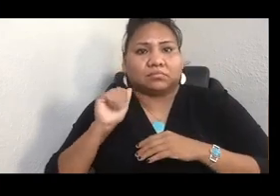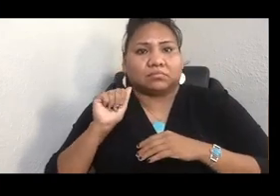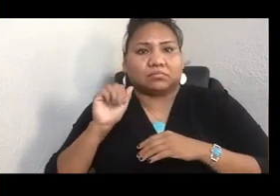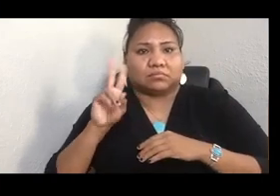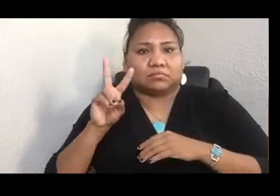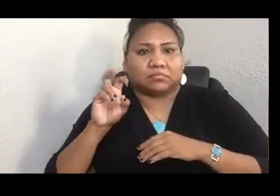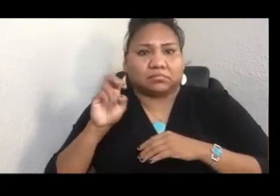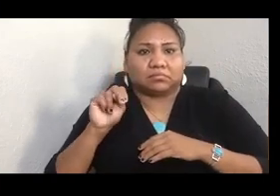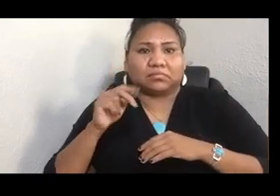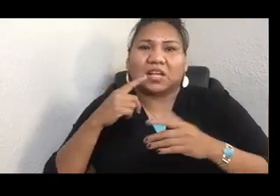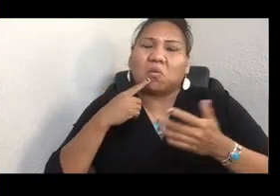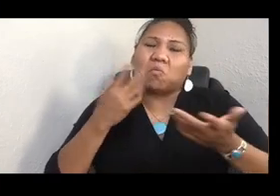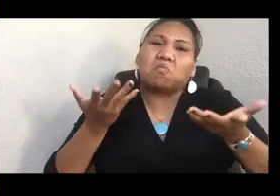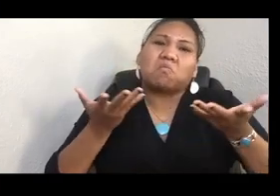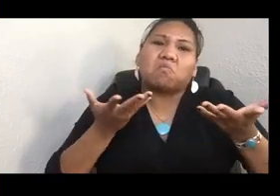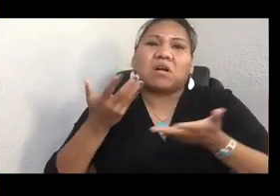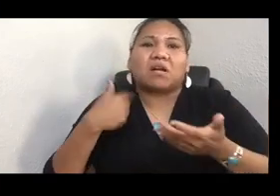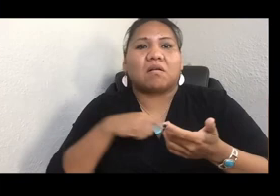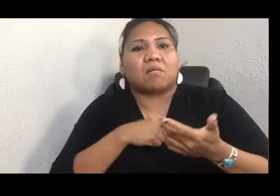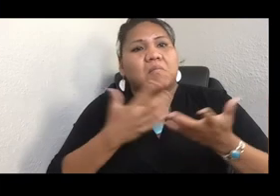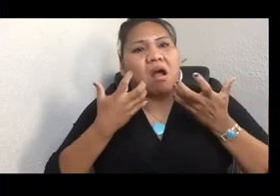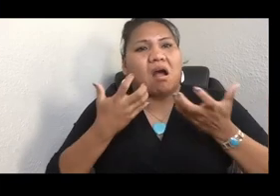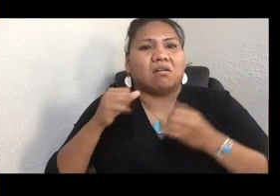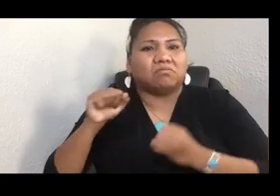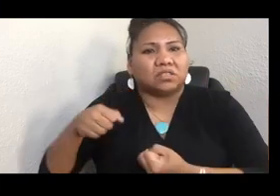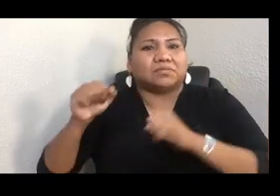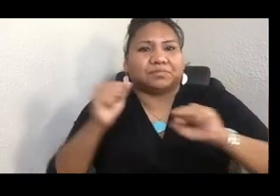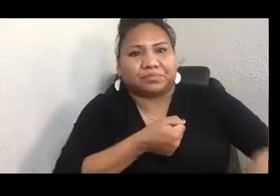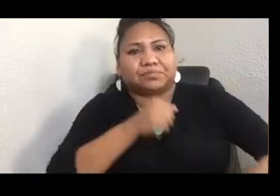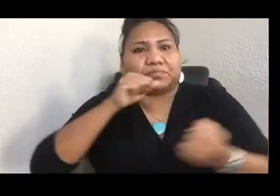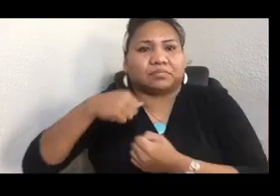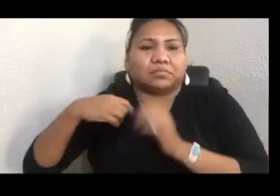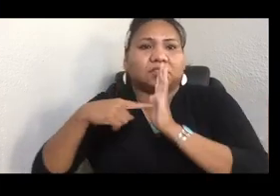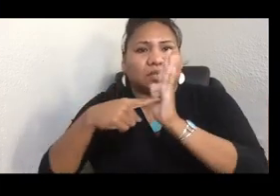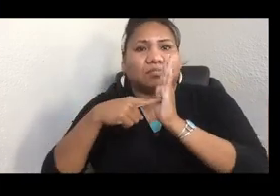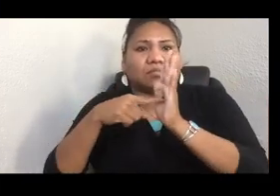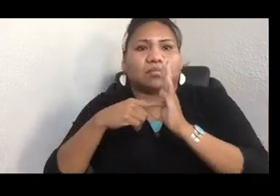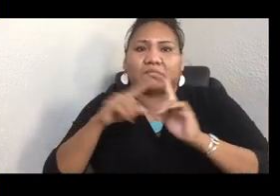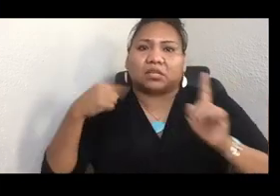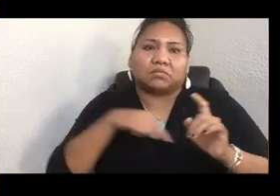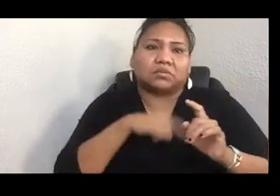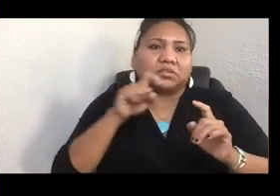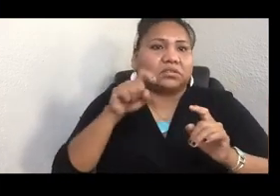we want canoes to be represented, but we're going to need funding. And so the city of Seattle came up with the funding.